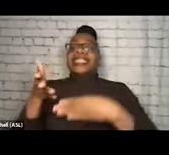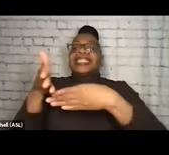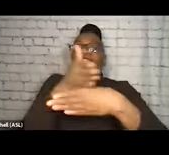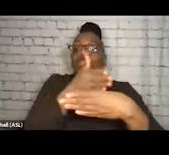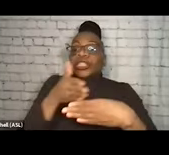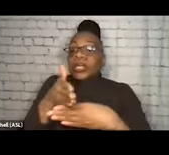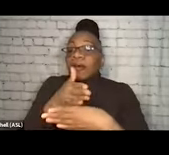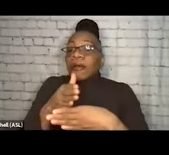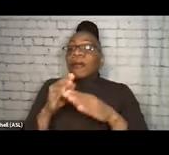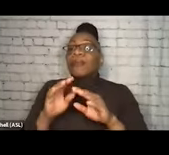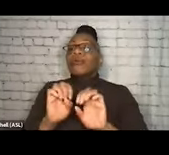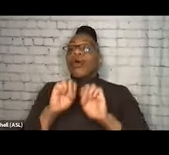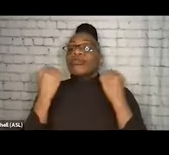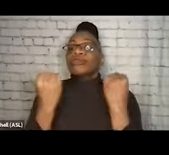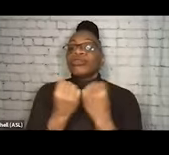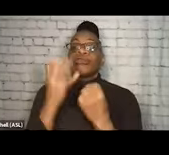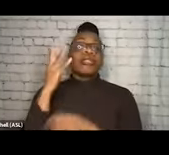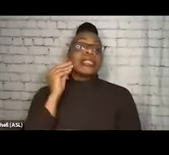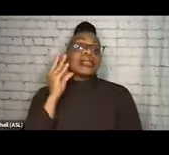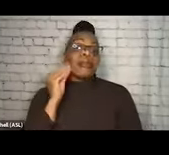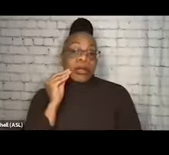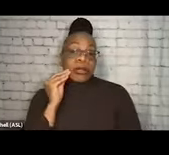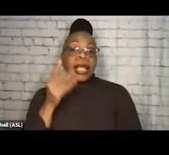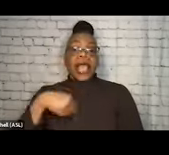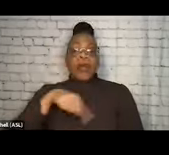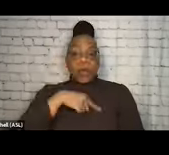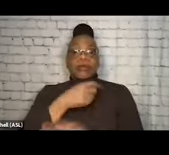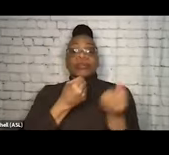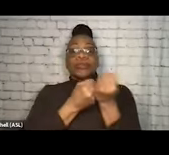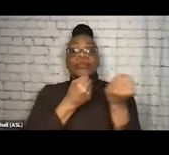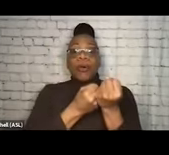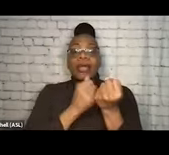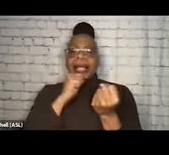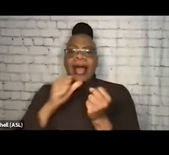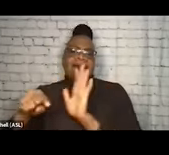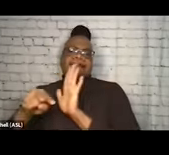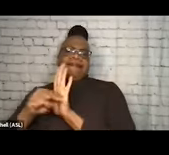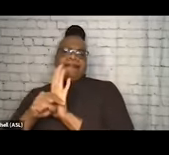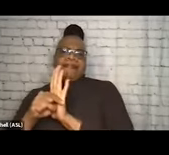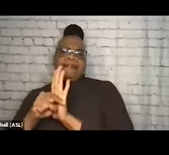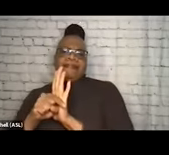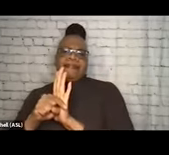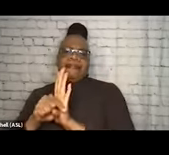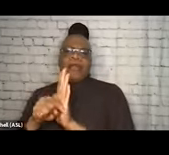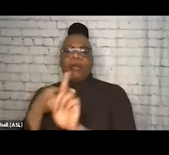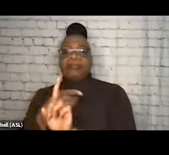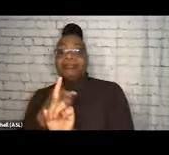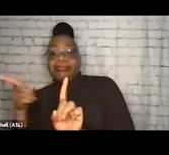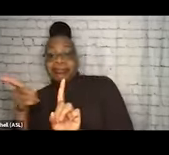one that we might be wise to support rather than demonize or leave sidelined, like we have for most of our time in harm reduction.